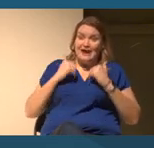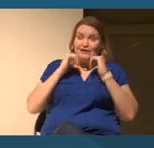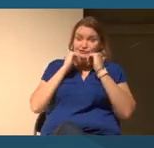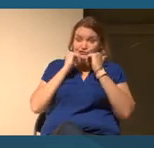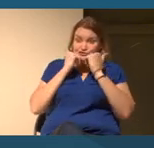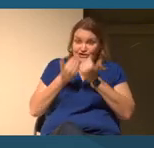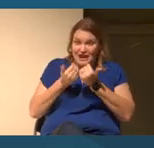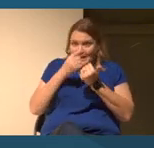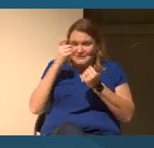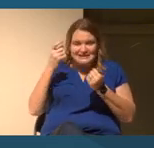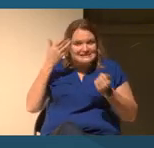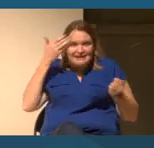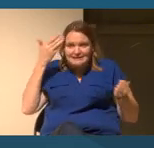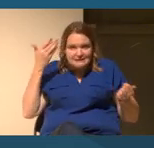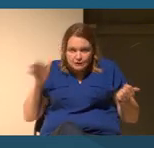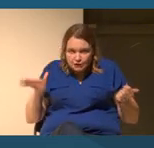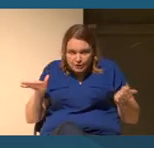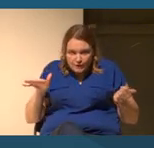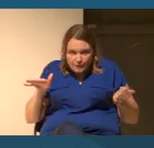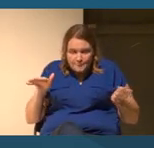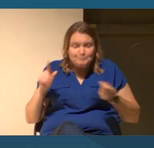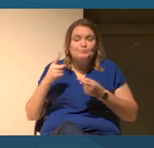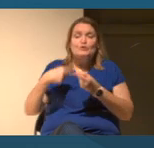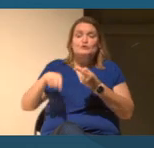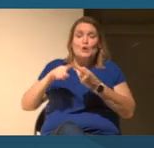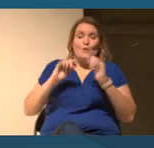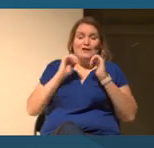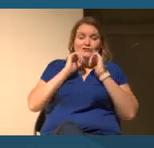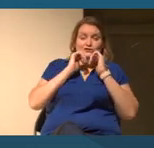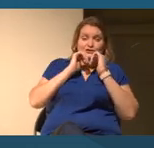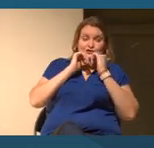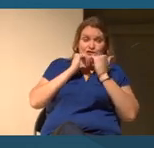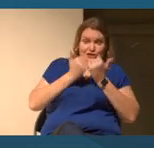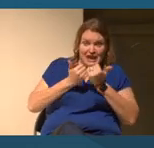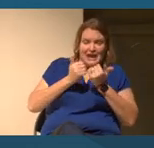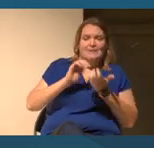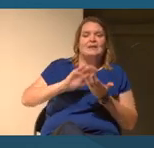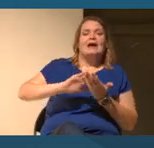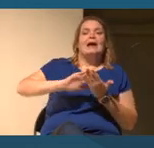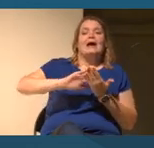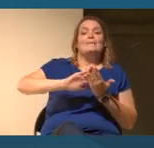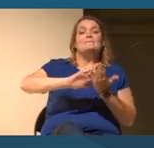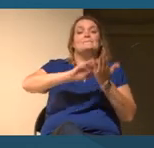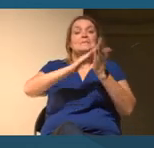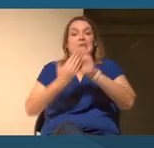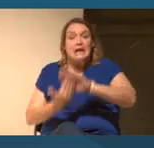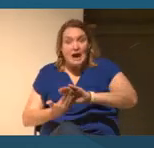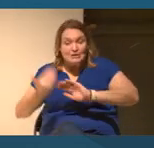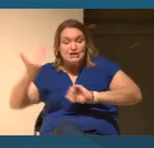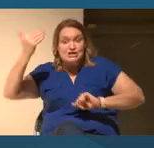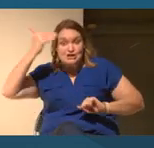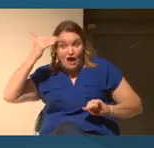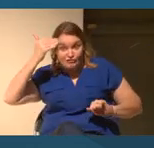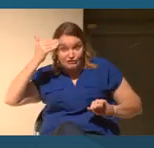When that's turned around and people have information on how this actually came to be, they take it and run with it.